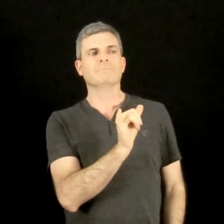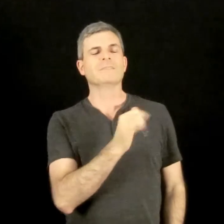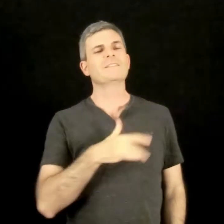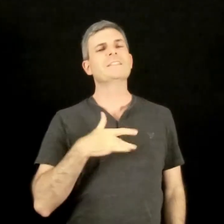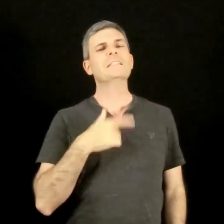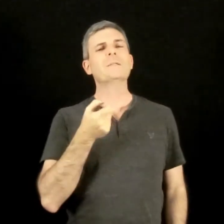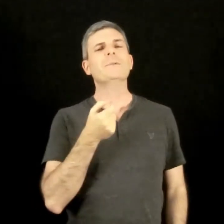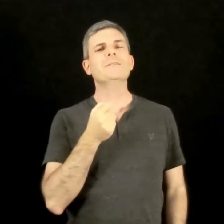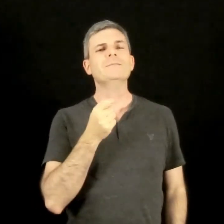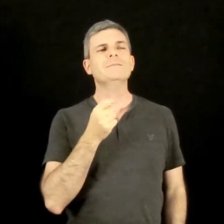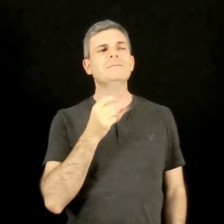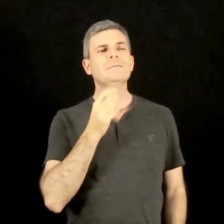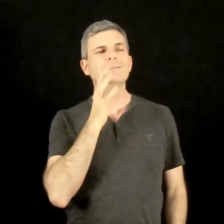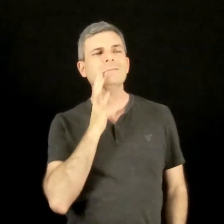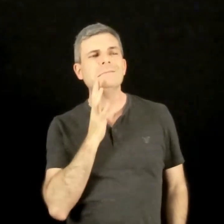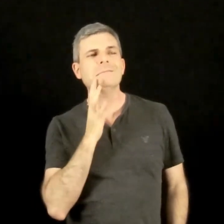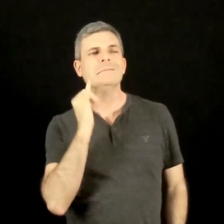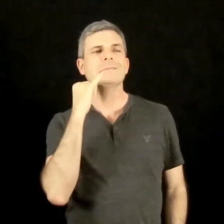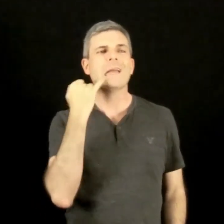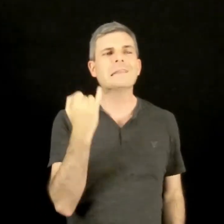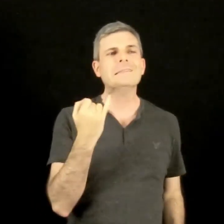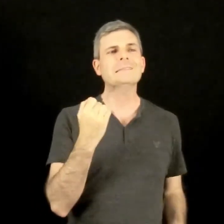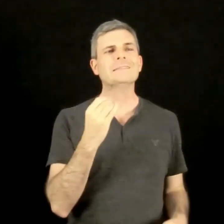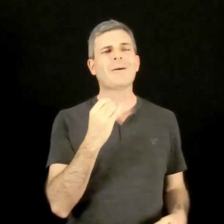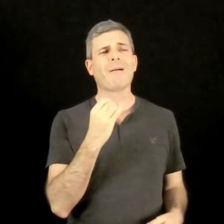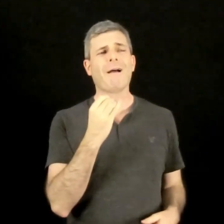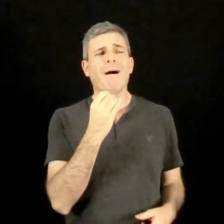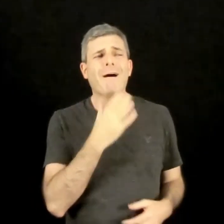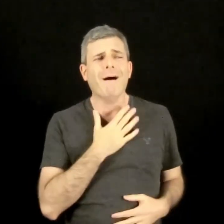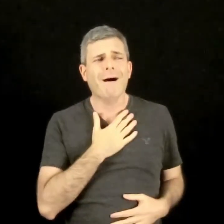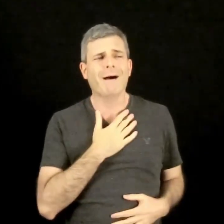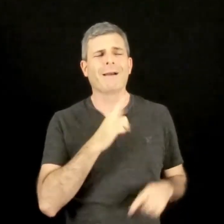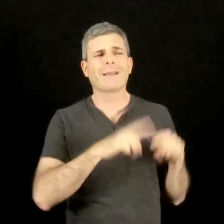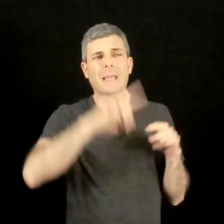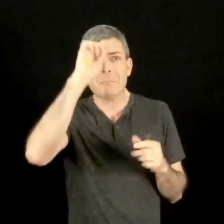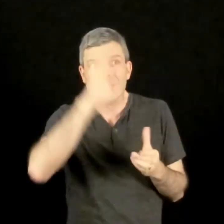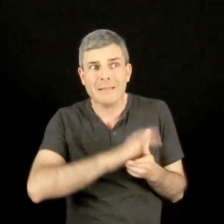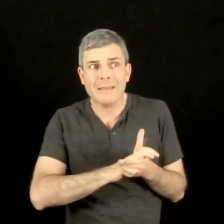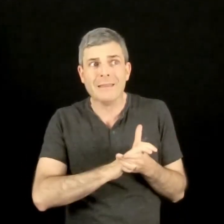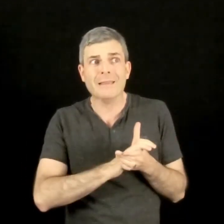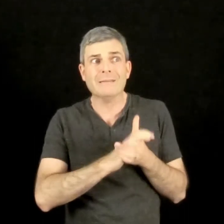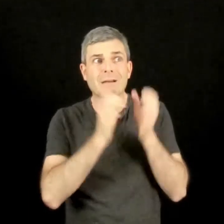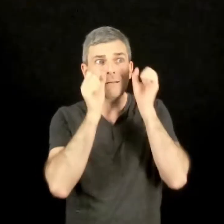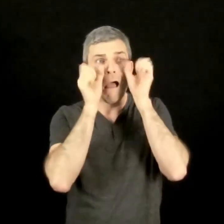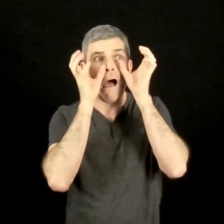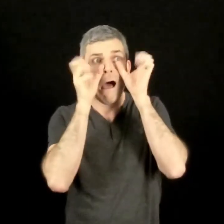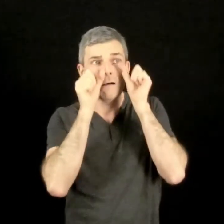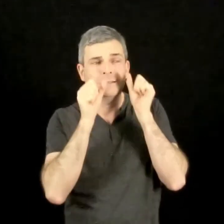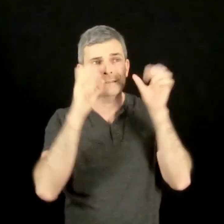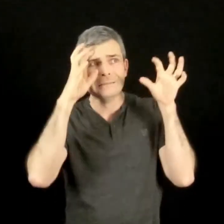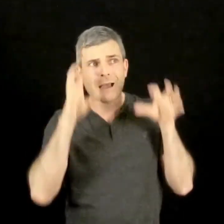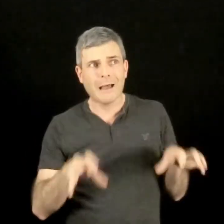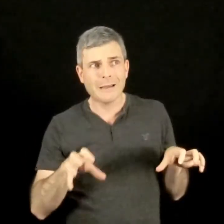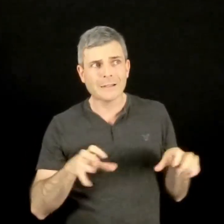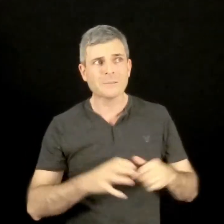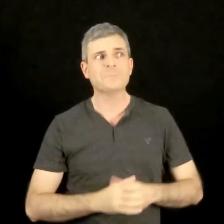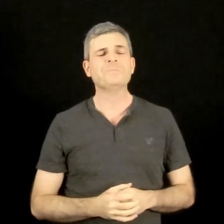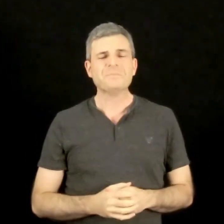So we can sit back and watch them and maybe feel a little bit envious, scandalized, or astonished--